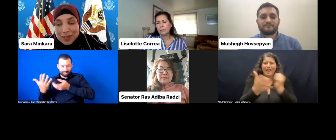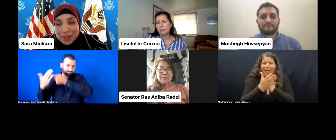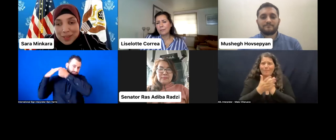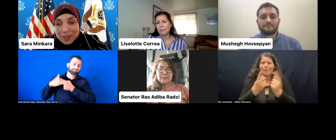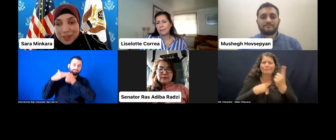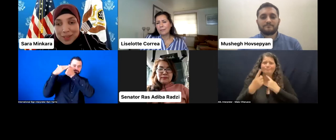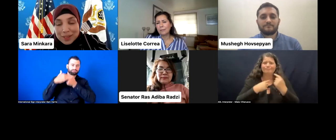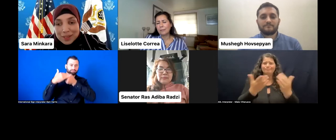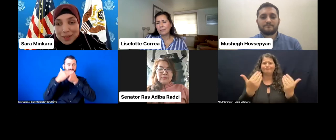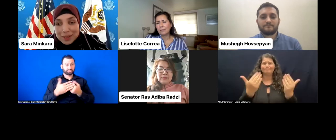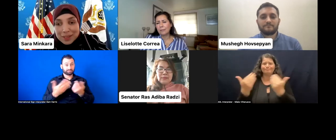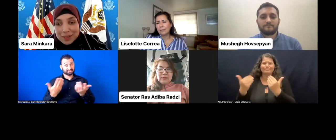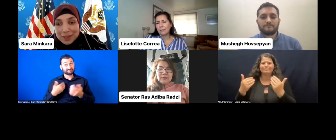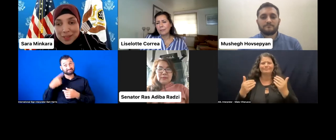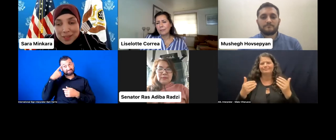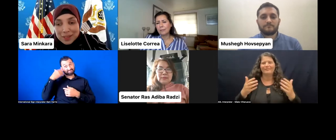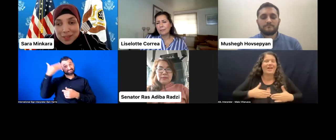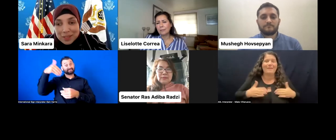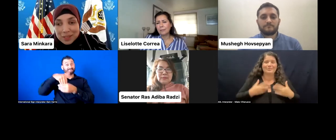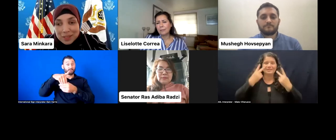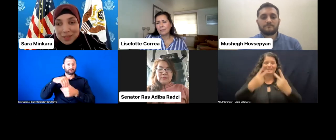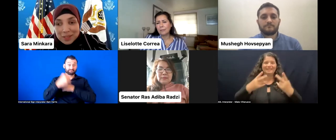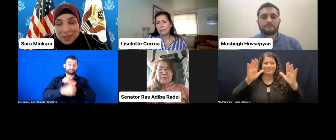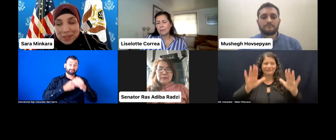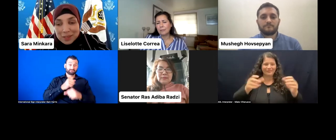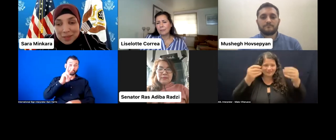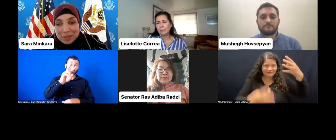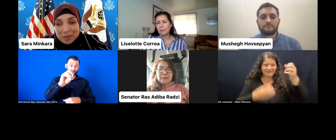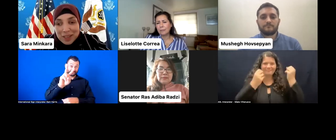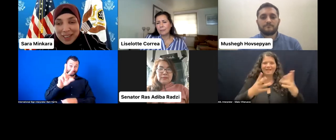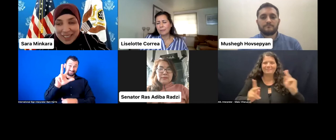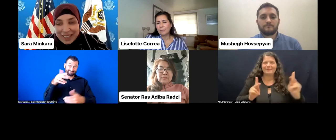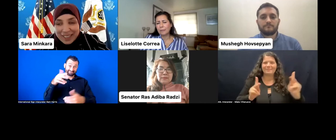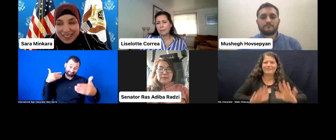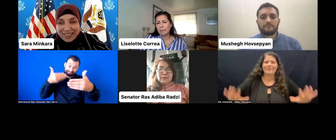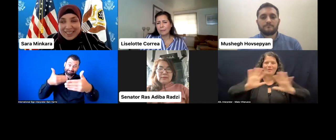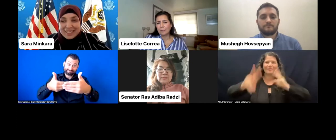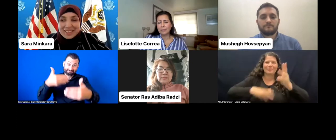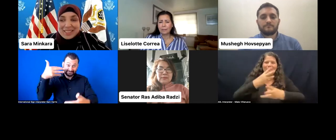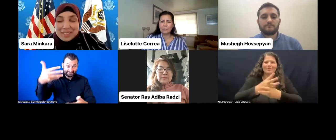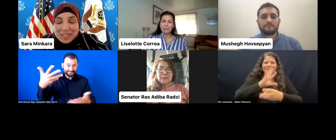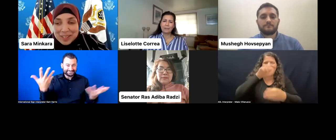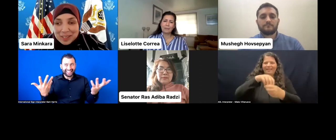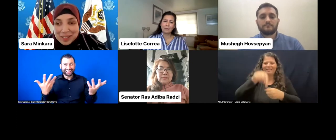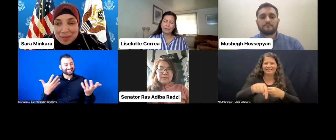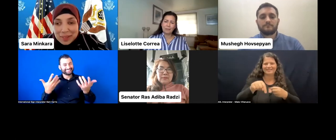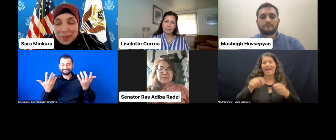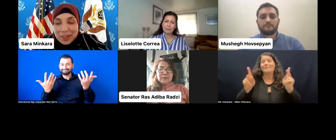I'm happy to see everyone-- some people from around the world-- who won the elections. Thank you.